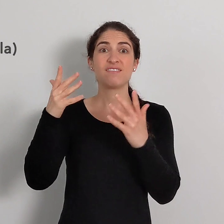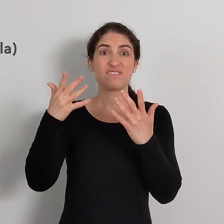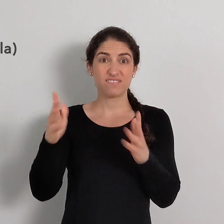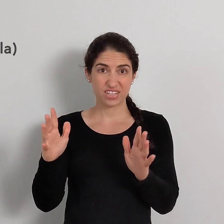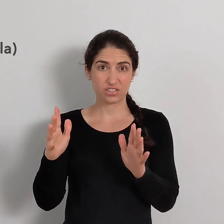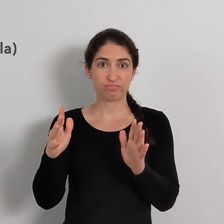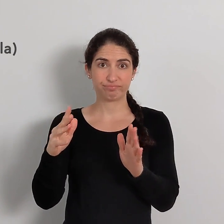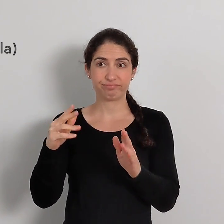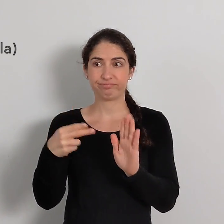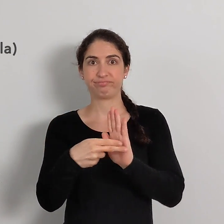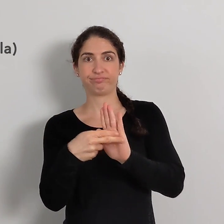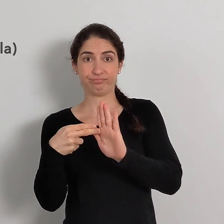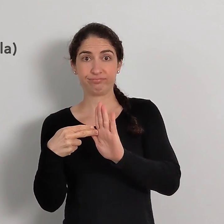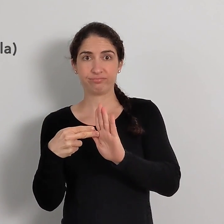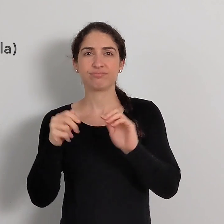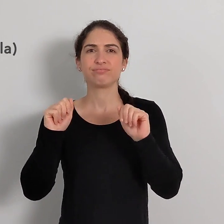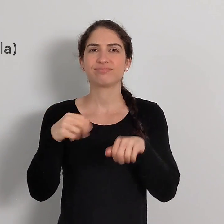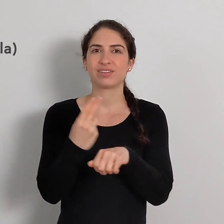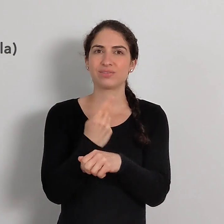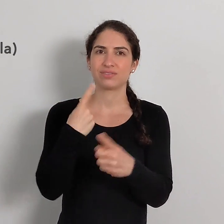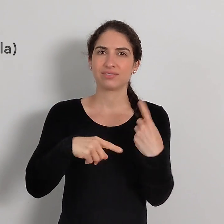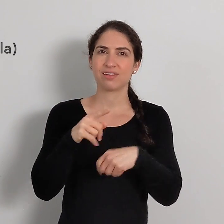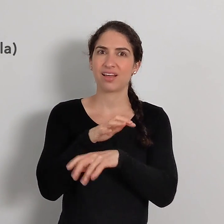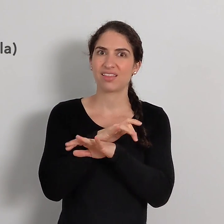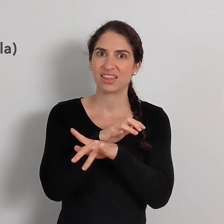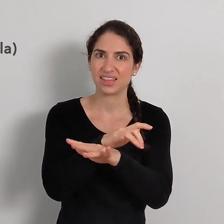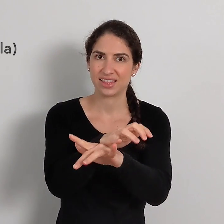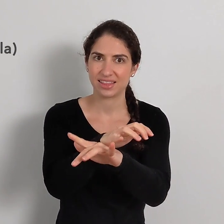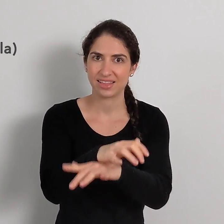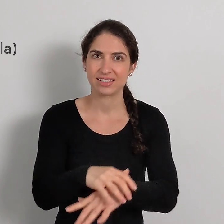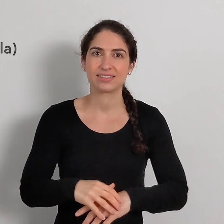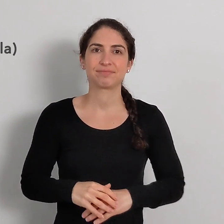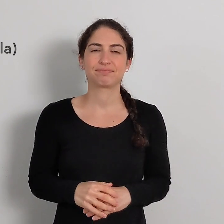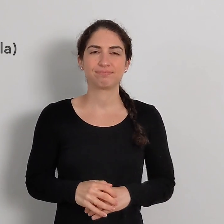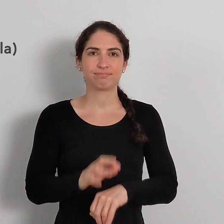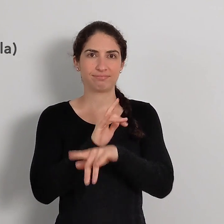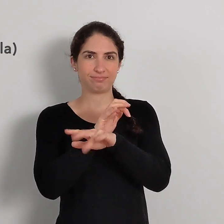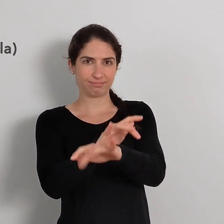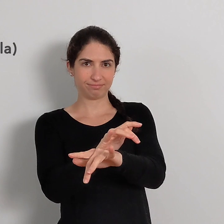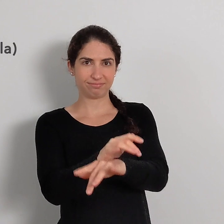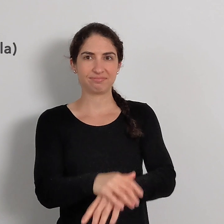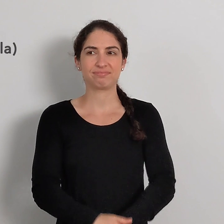and then once that label is given, use the sign SPIDER. SPIDER